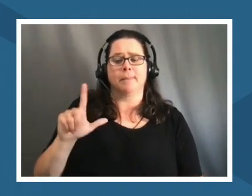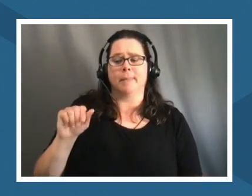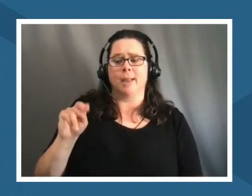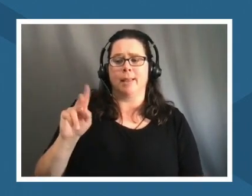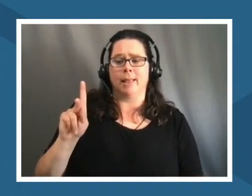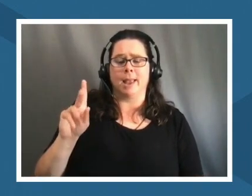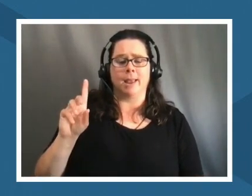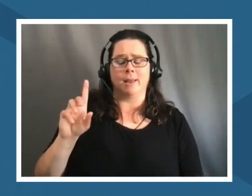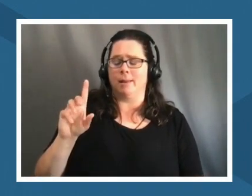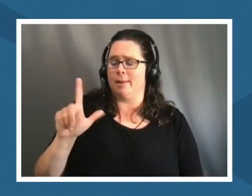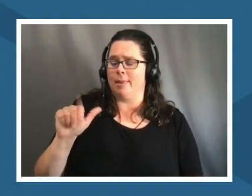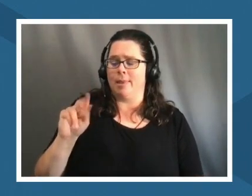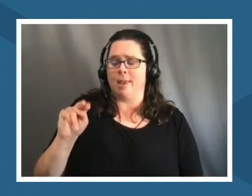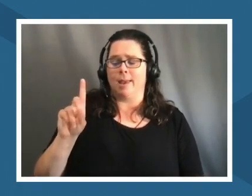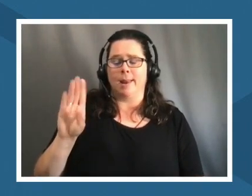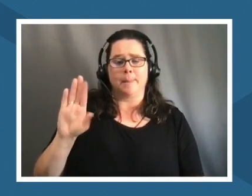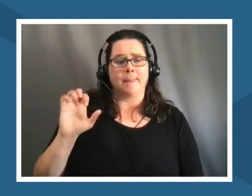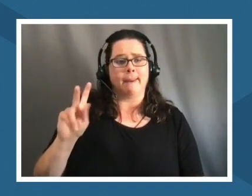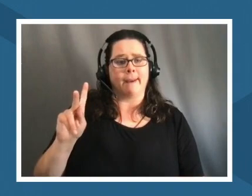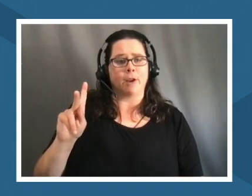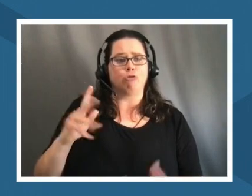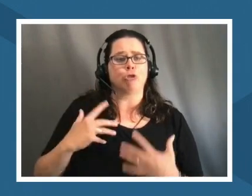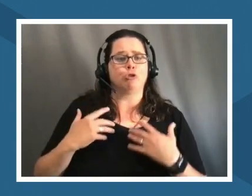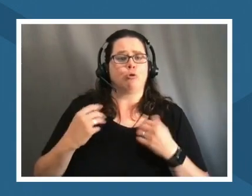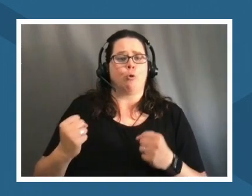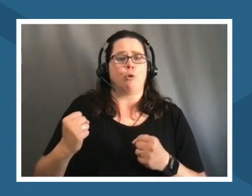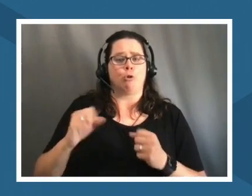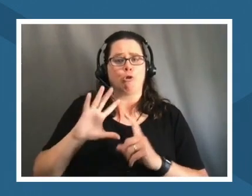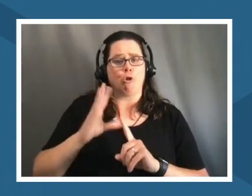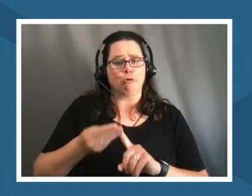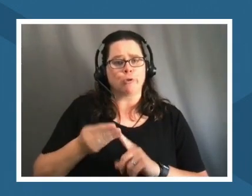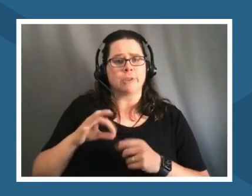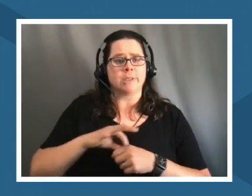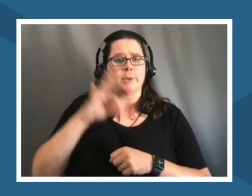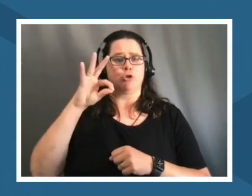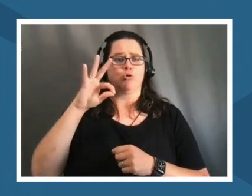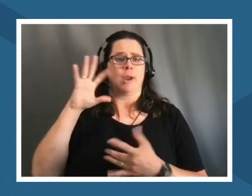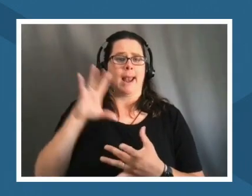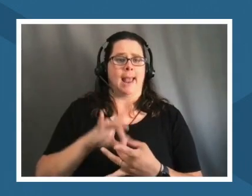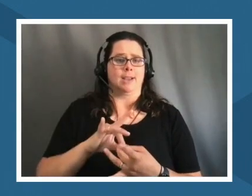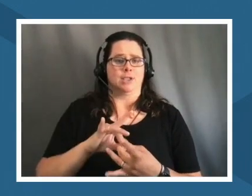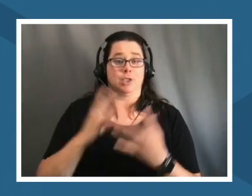restoring that that cultural and spiritual connection right because not